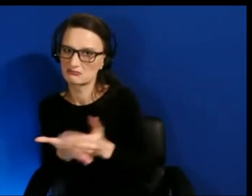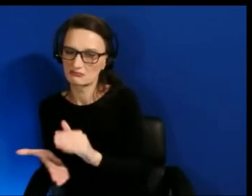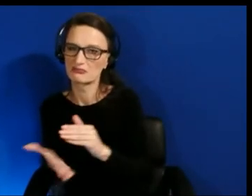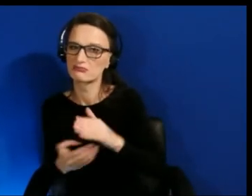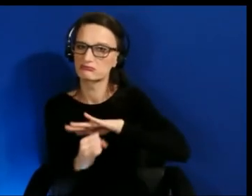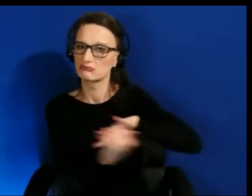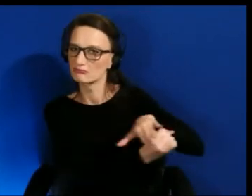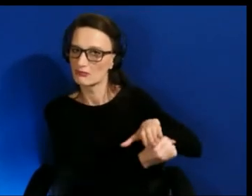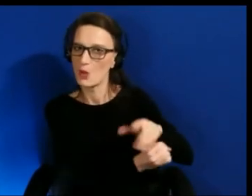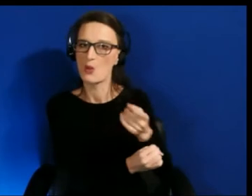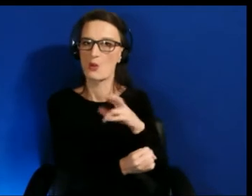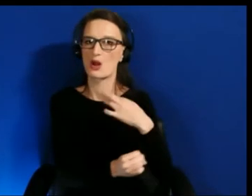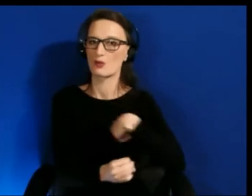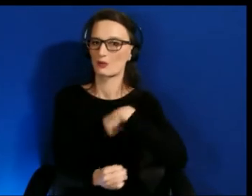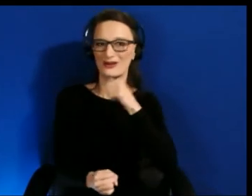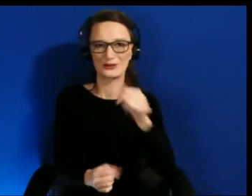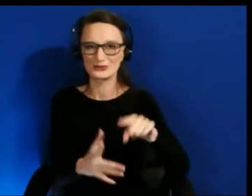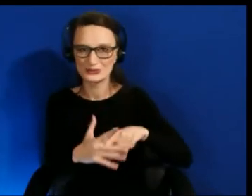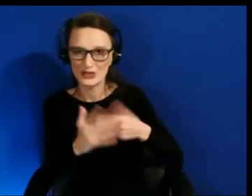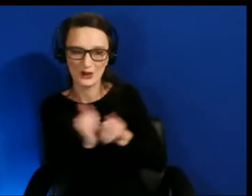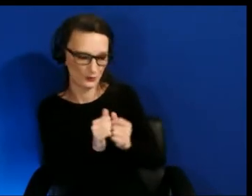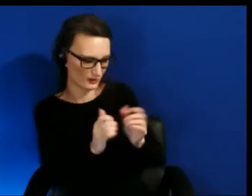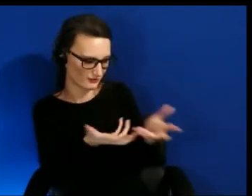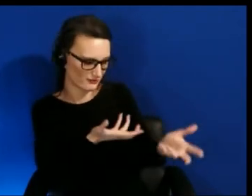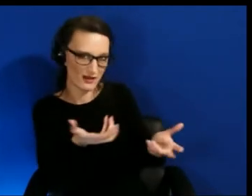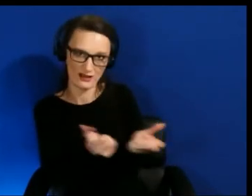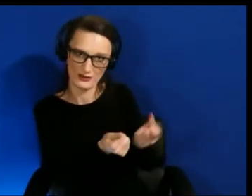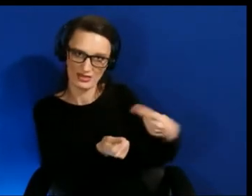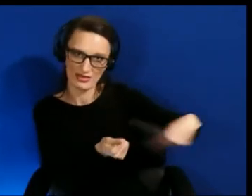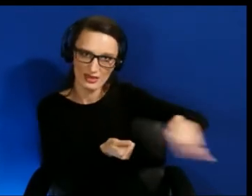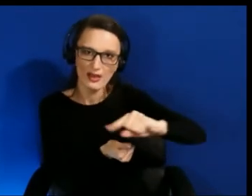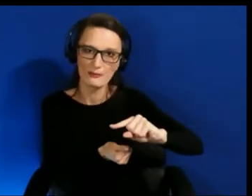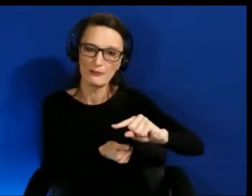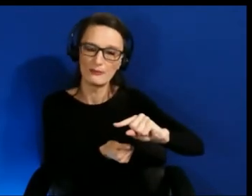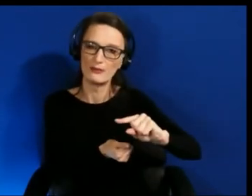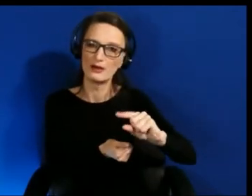from that excluded population. I believe that those experiences are really important.